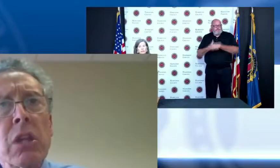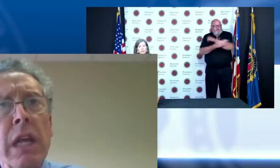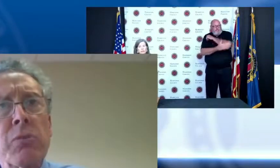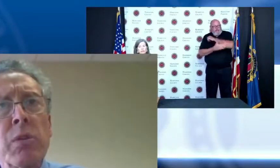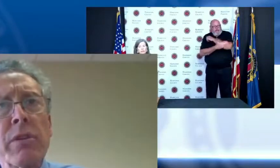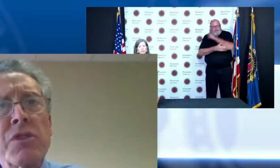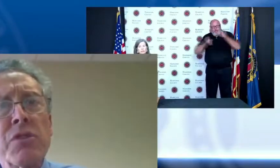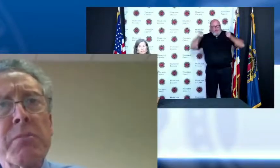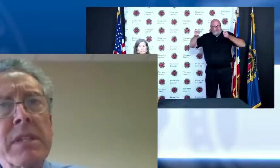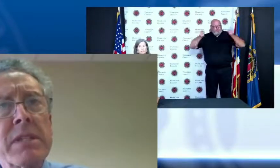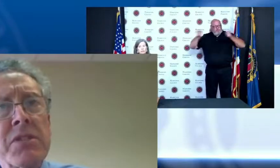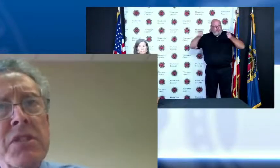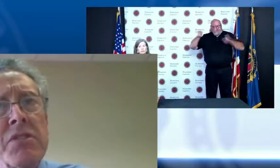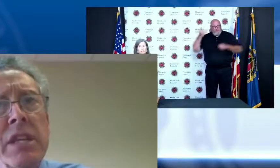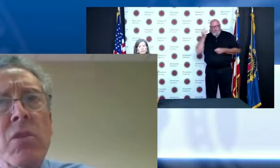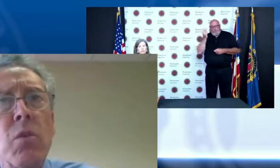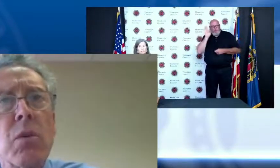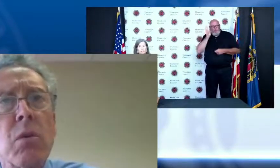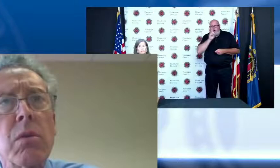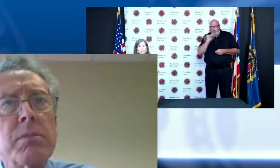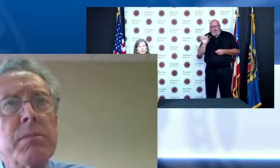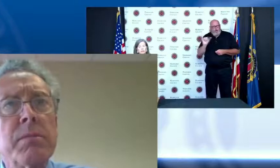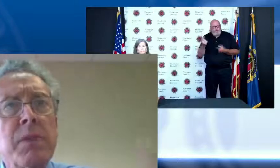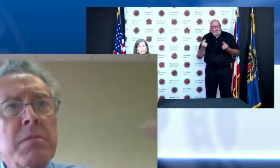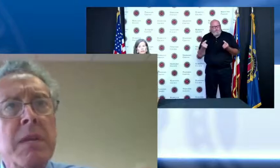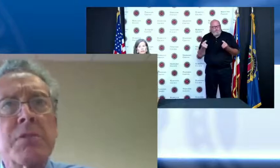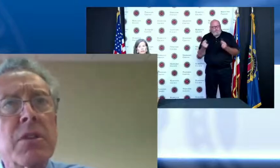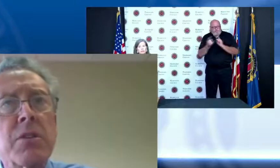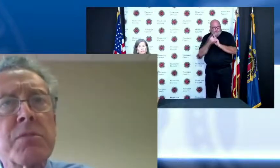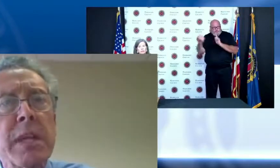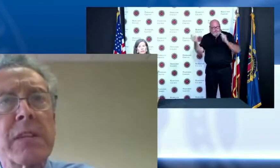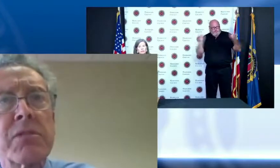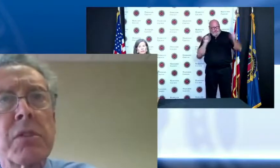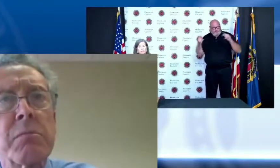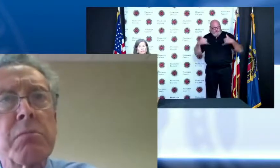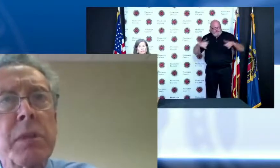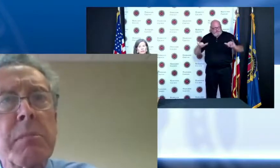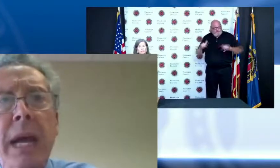look like will there still be distancing or or sometimes you know those meetings are pretty